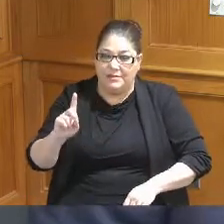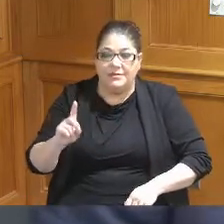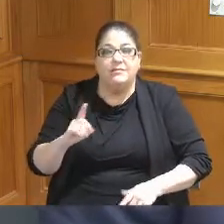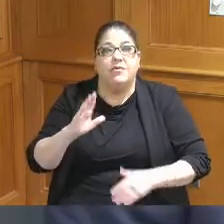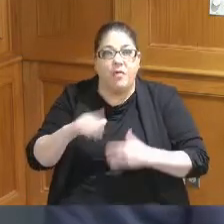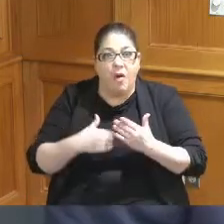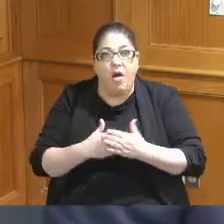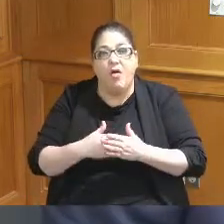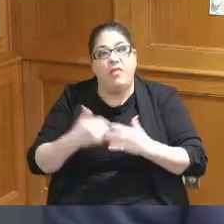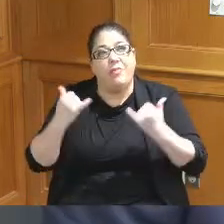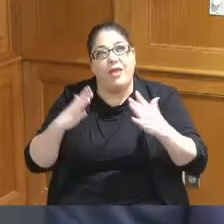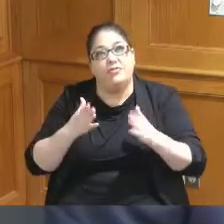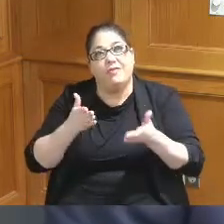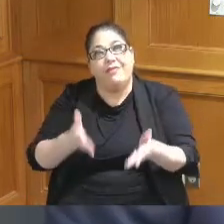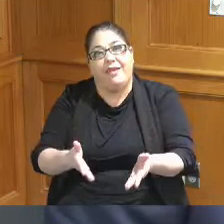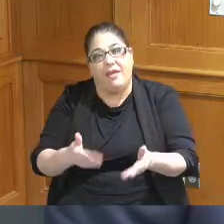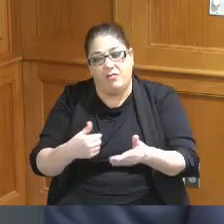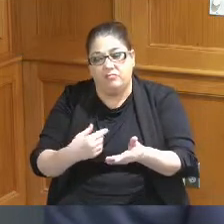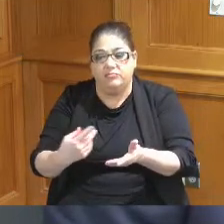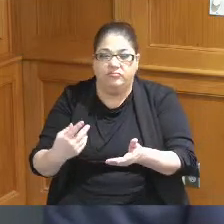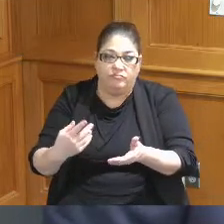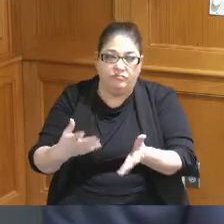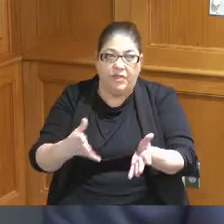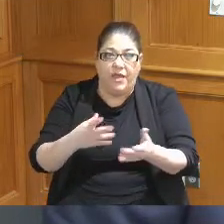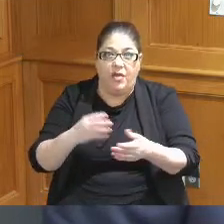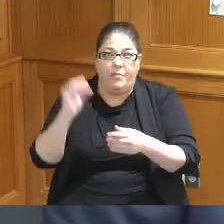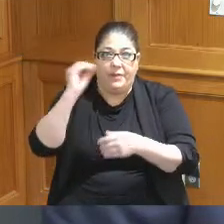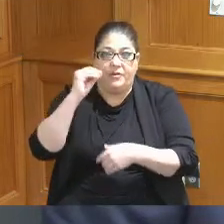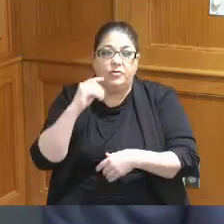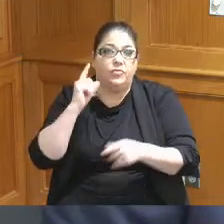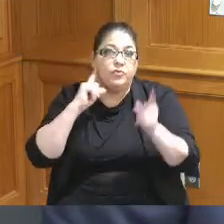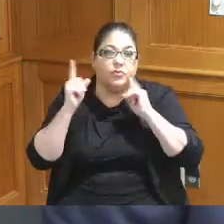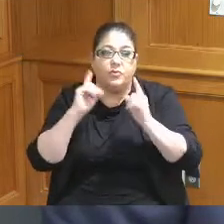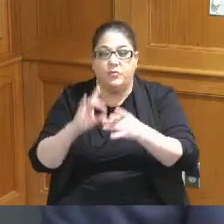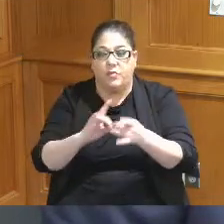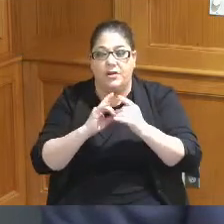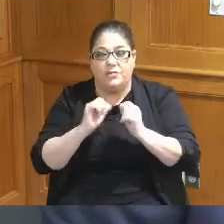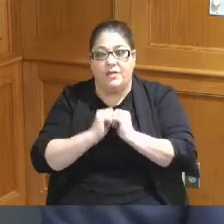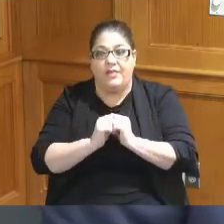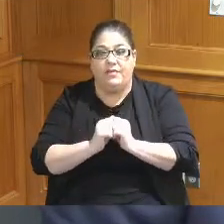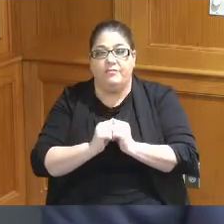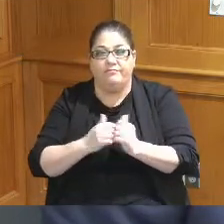are at the table to make sure that we are doing this in coordination and so I am glad for that I